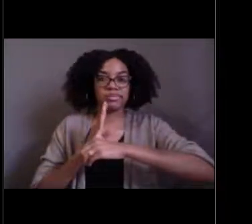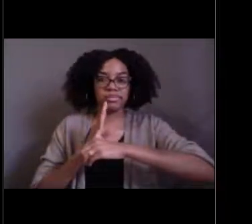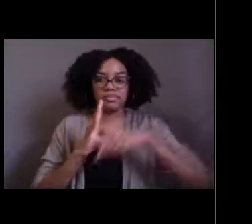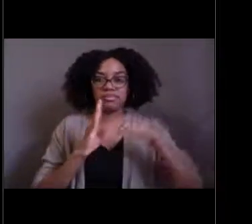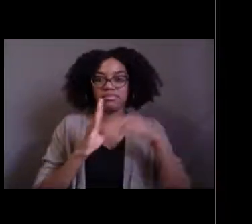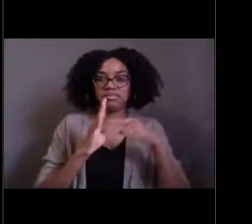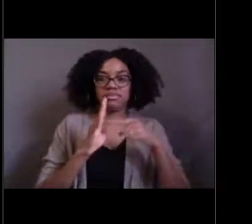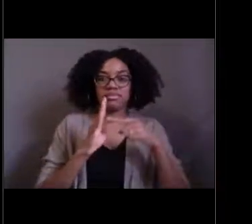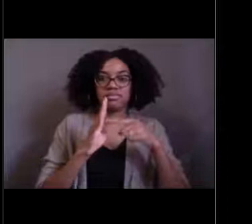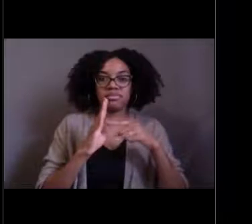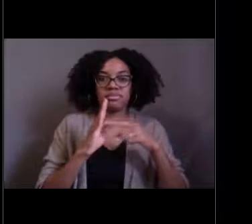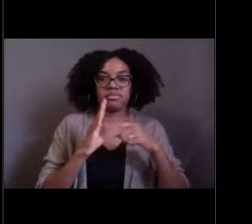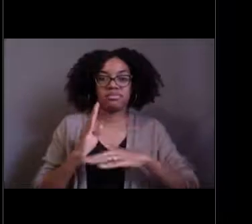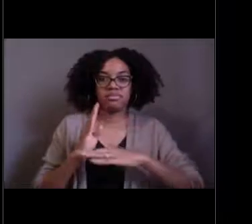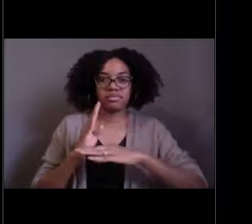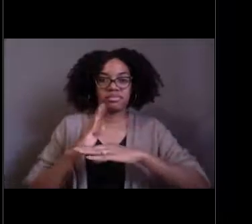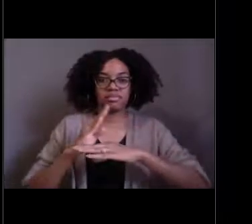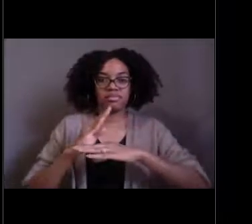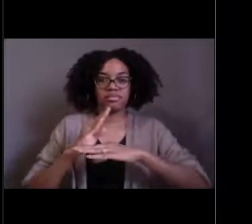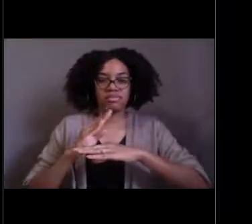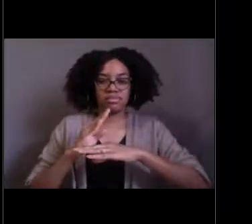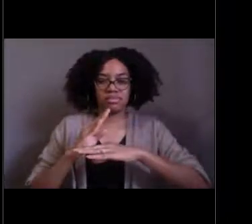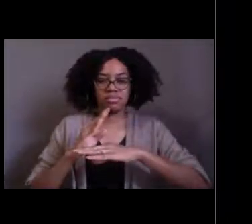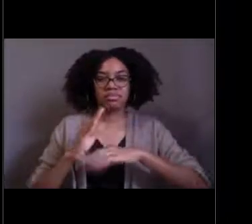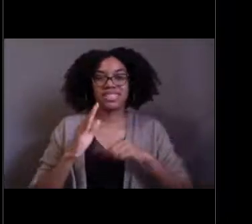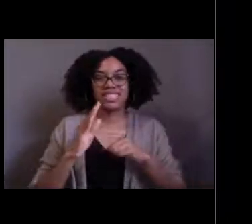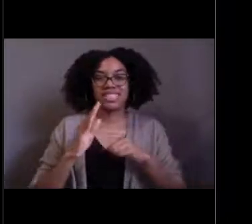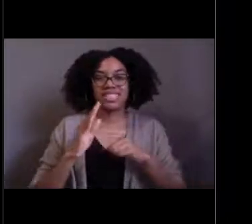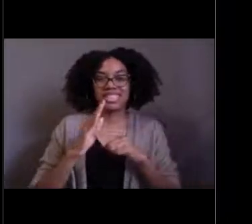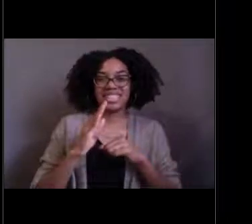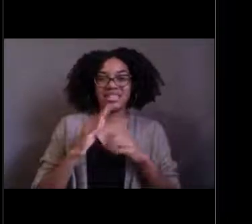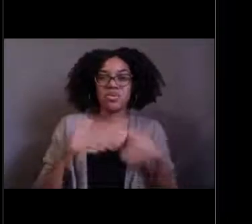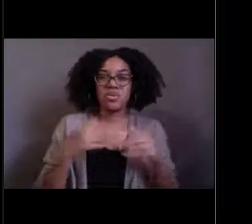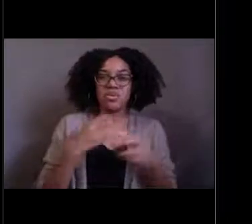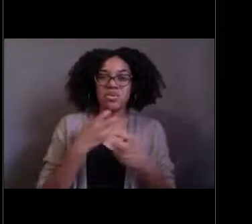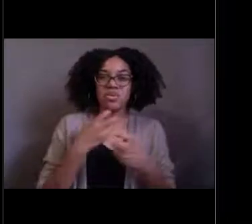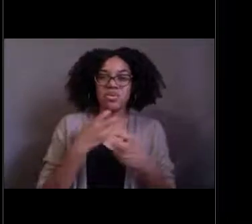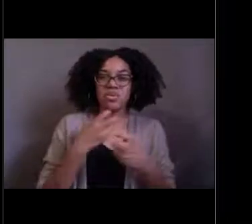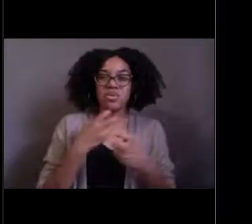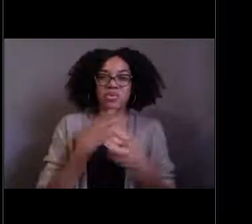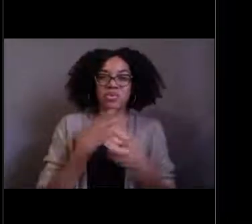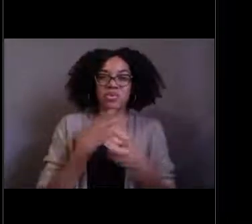and that usually has a mildly venomous spine in it and for the rhinochimaera,